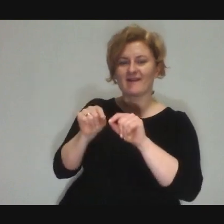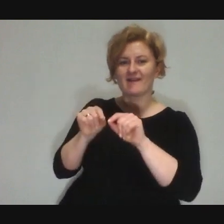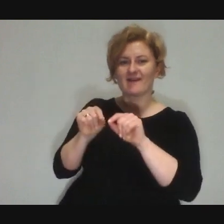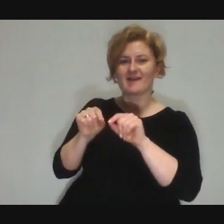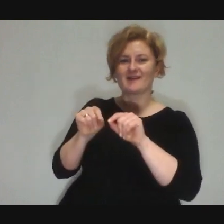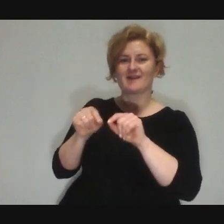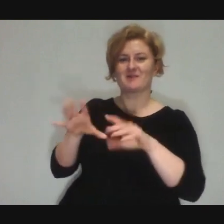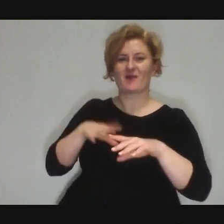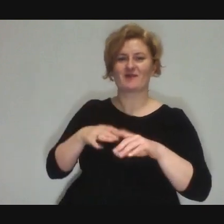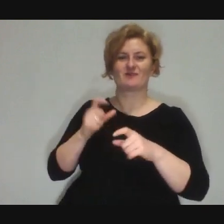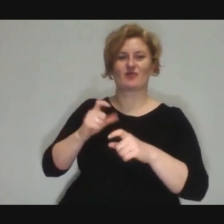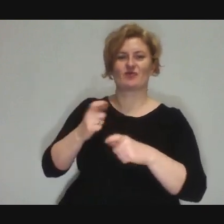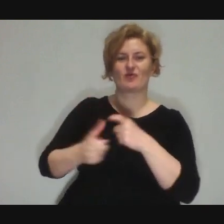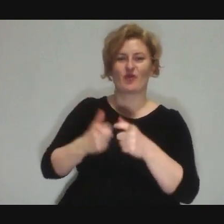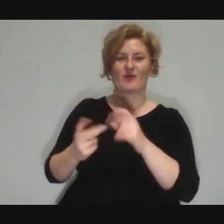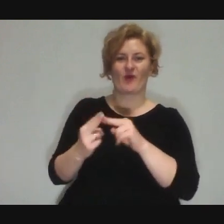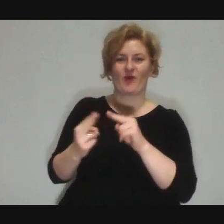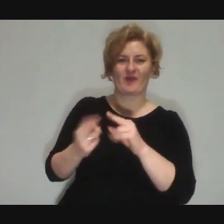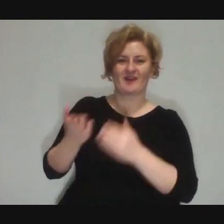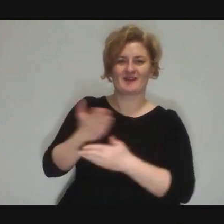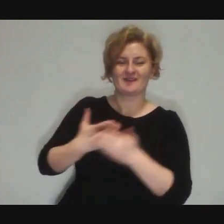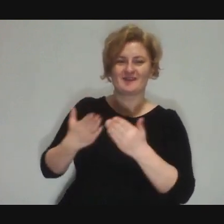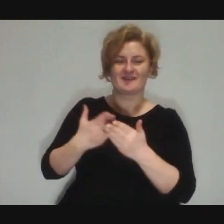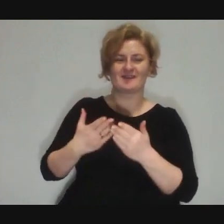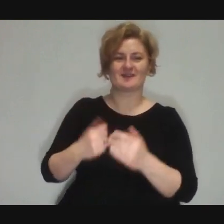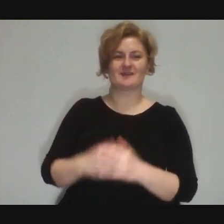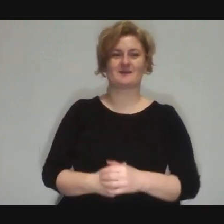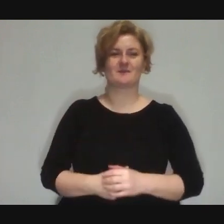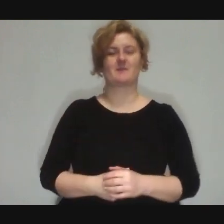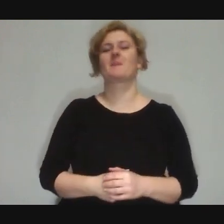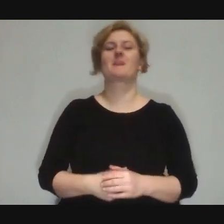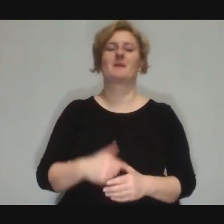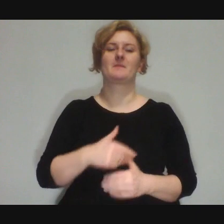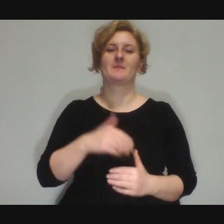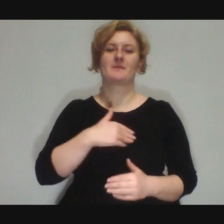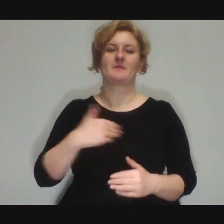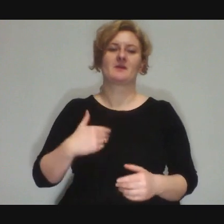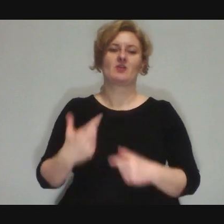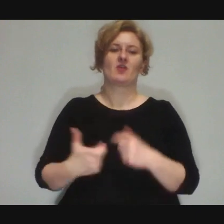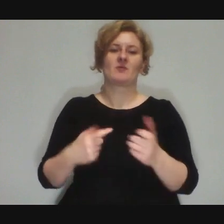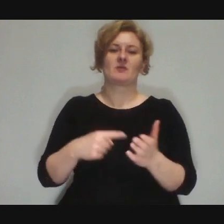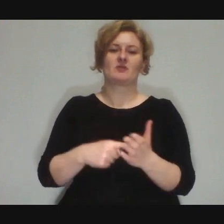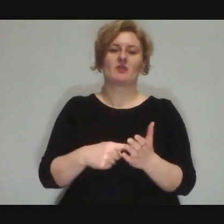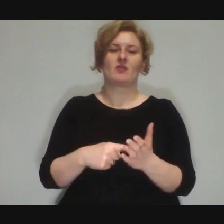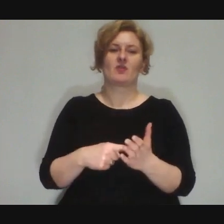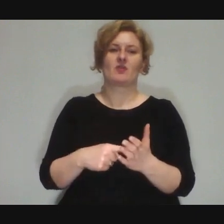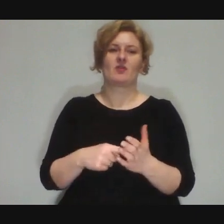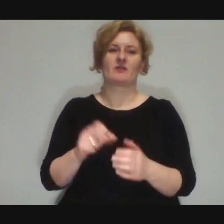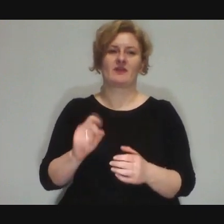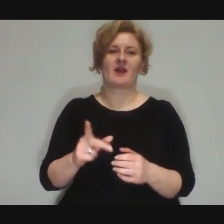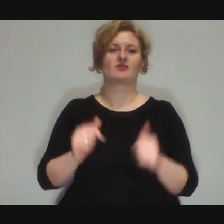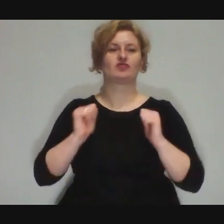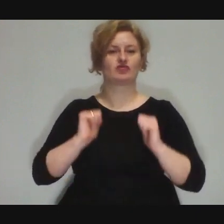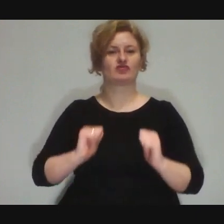We still do it in such a polite way